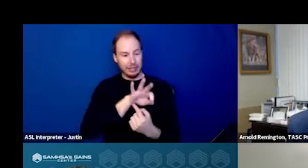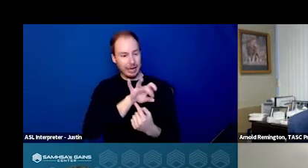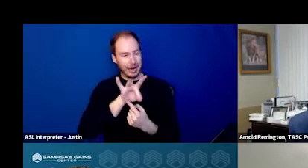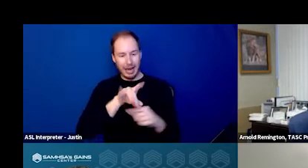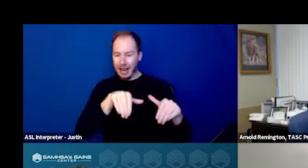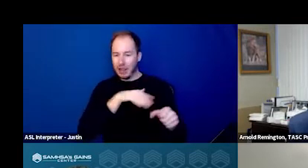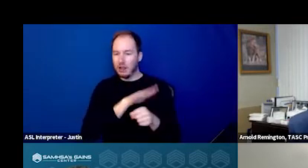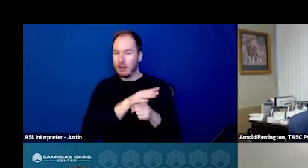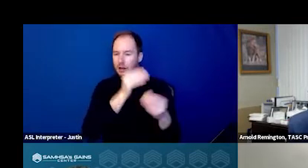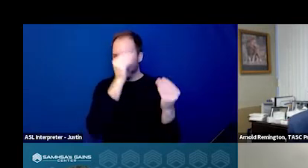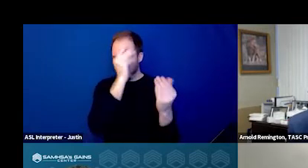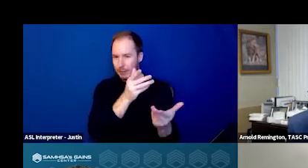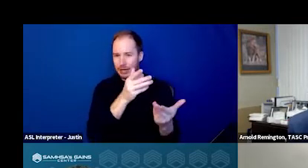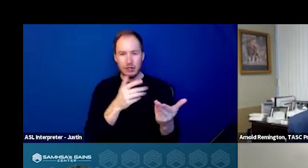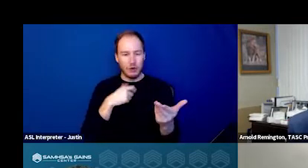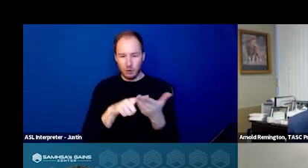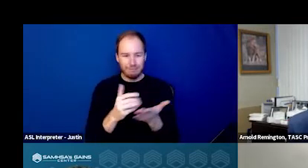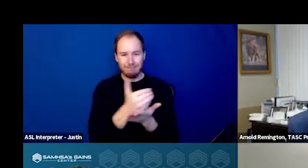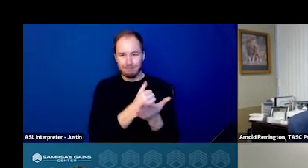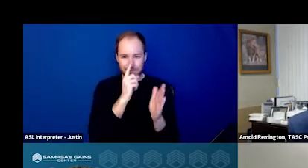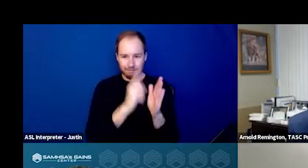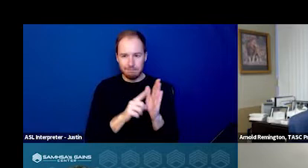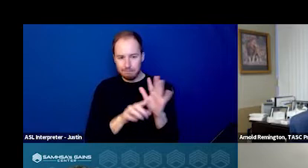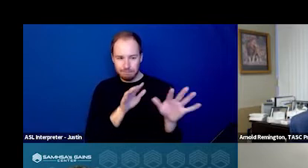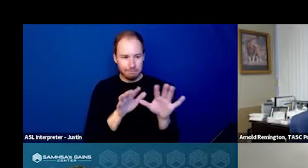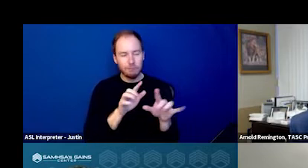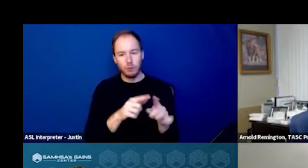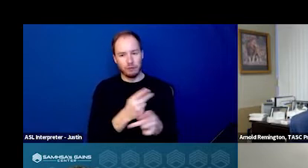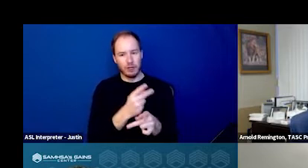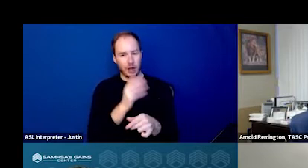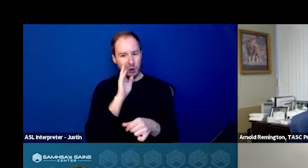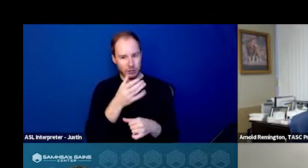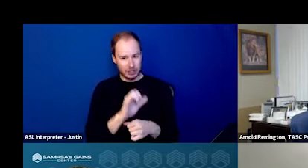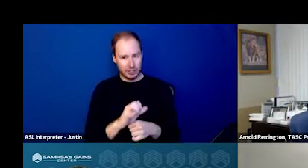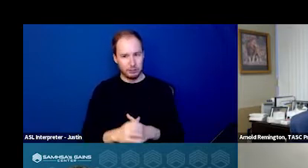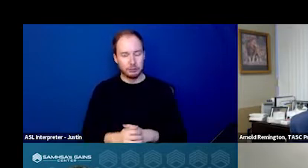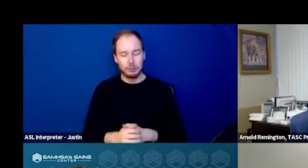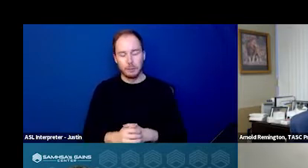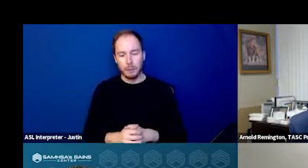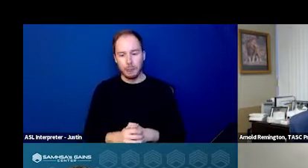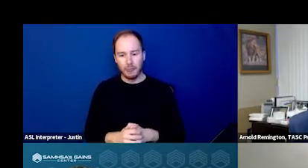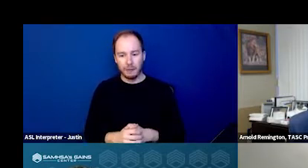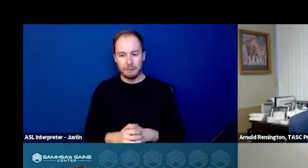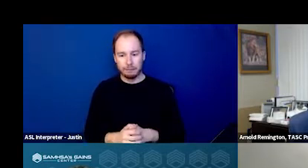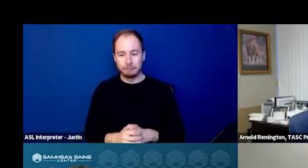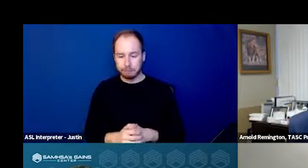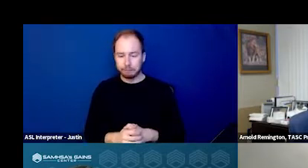And that's gonna have to be gathered as we progress. The other thing that has at least come up locally